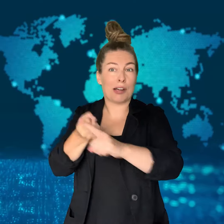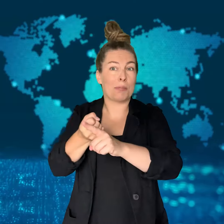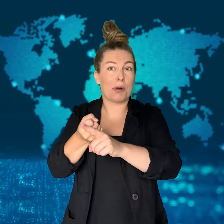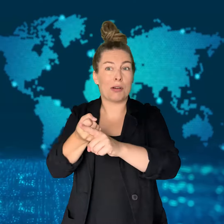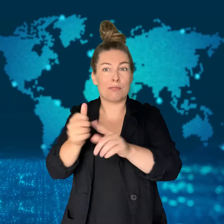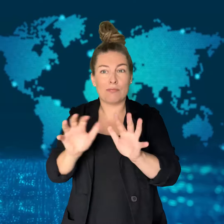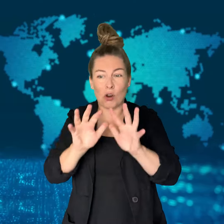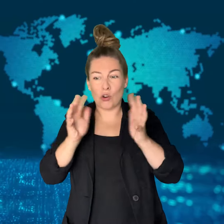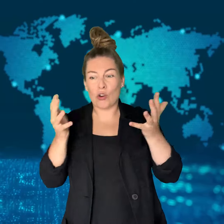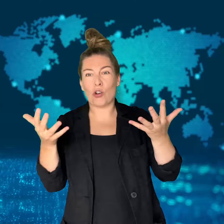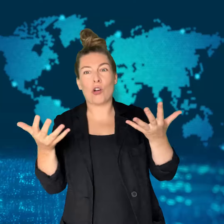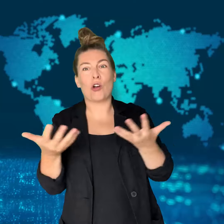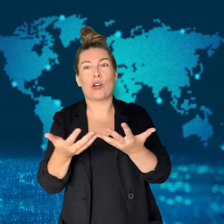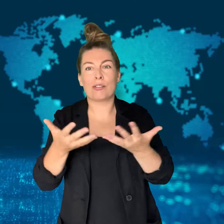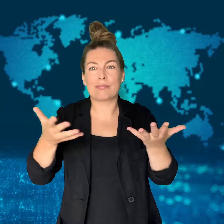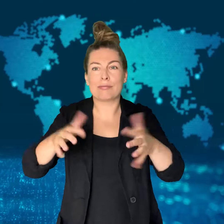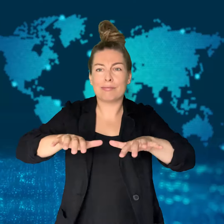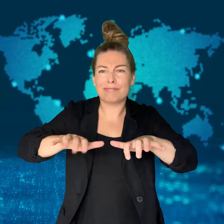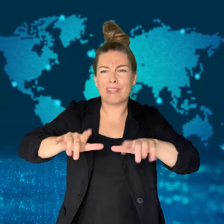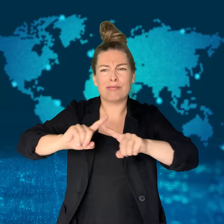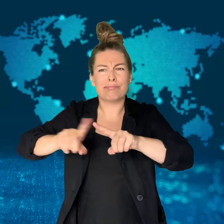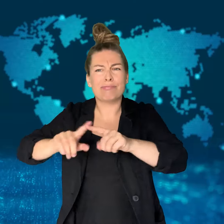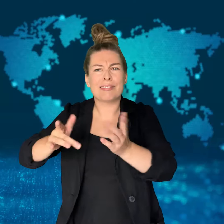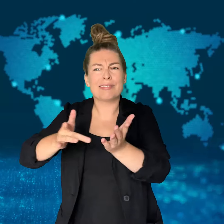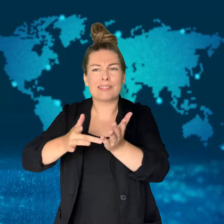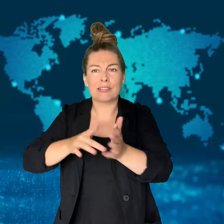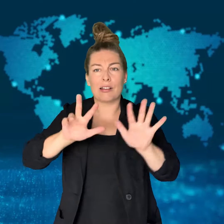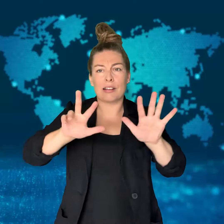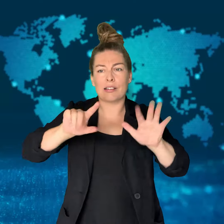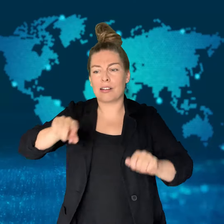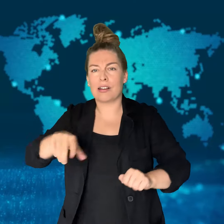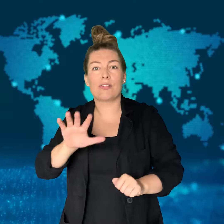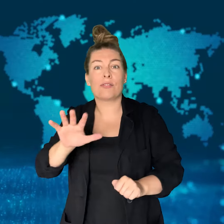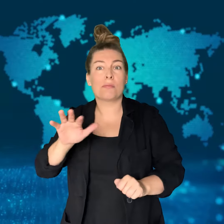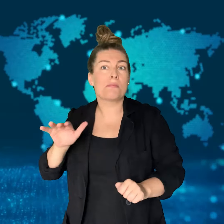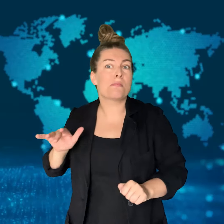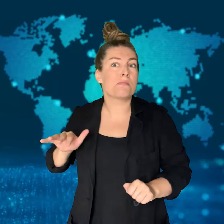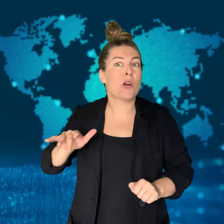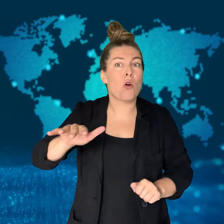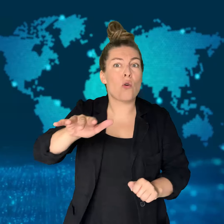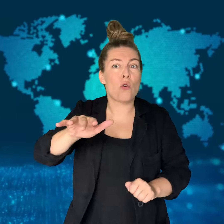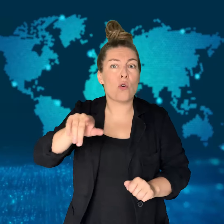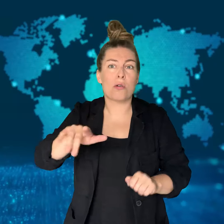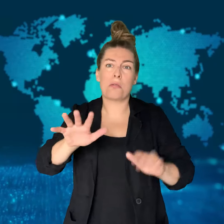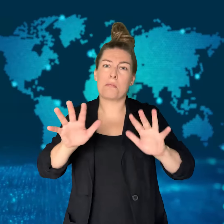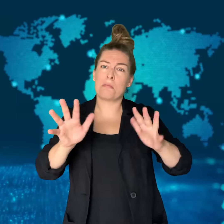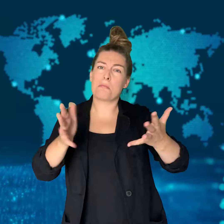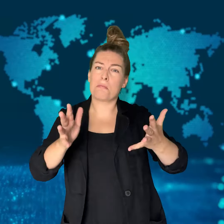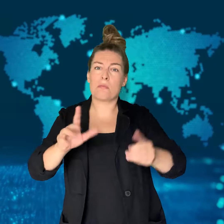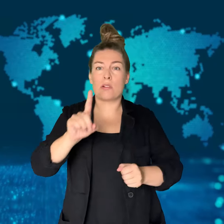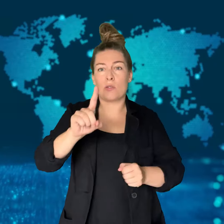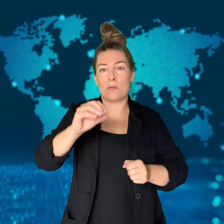That is less than 1% of all Windows machines,